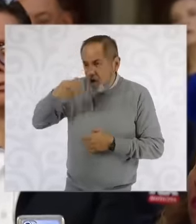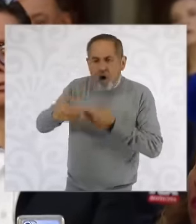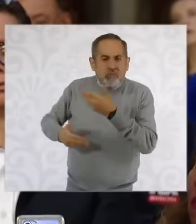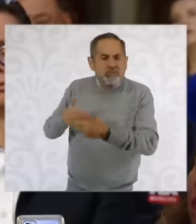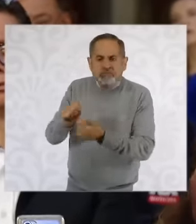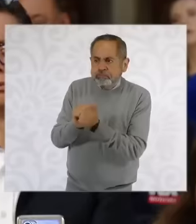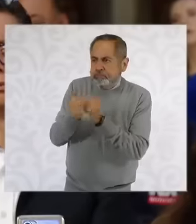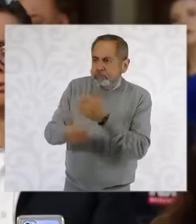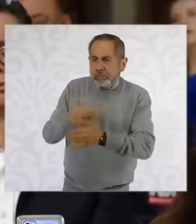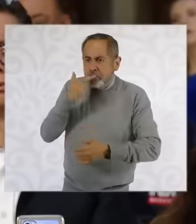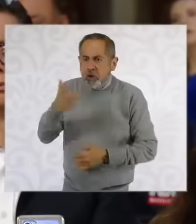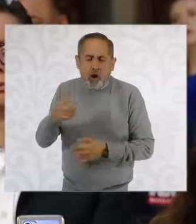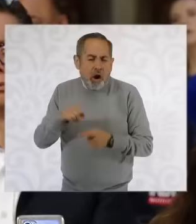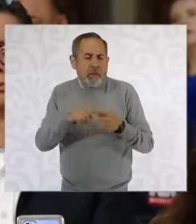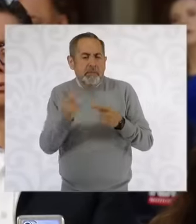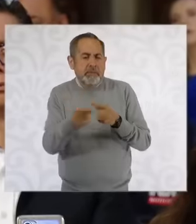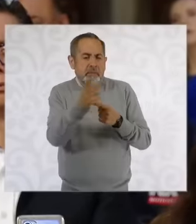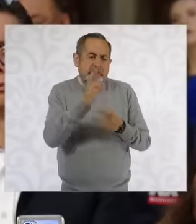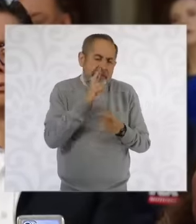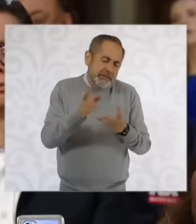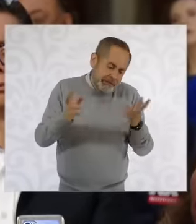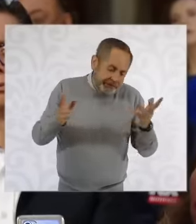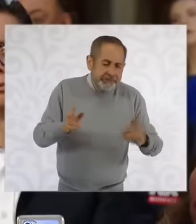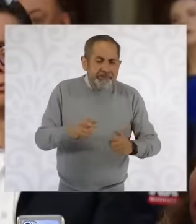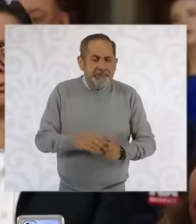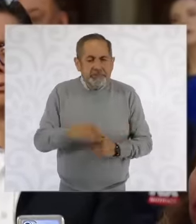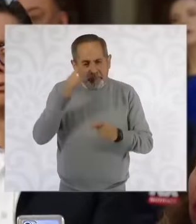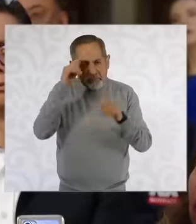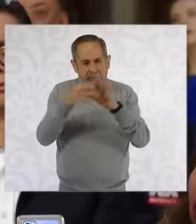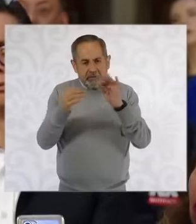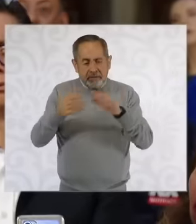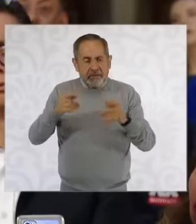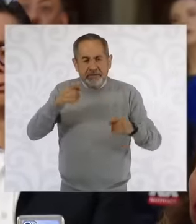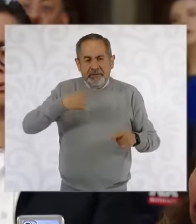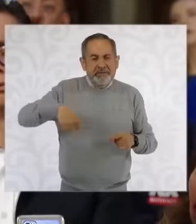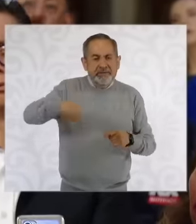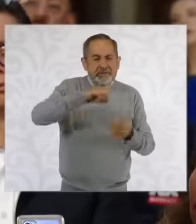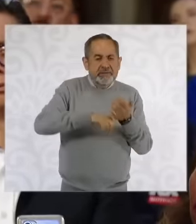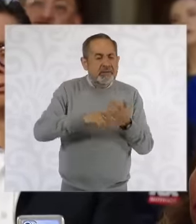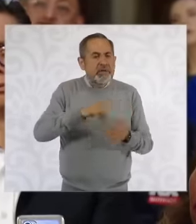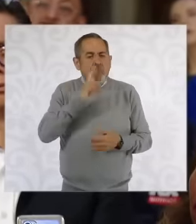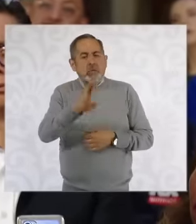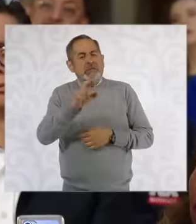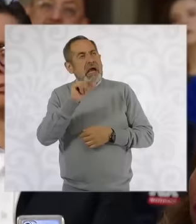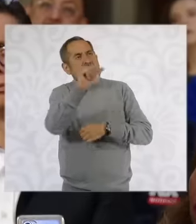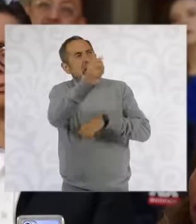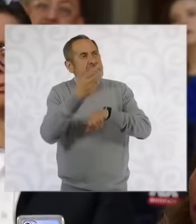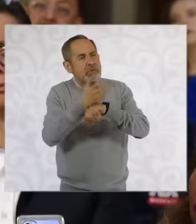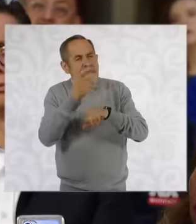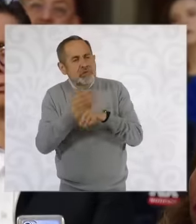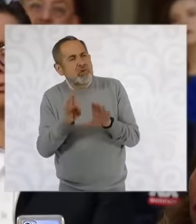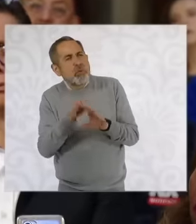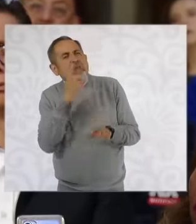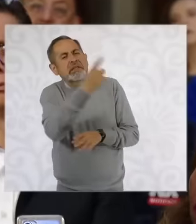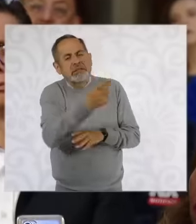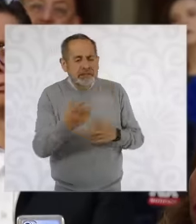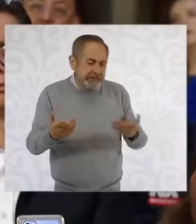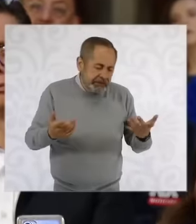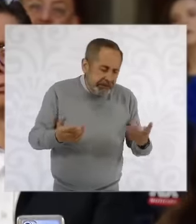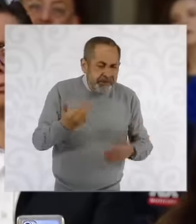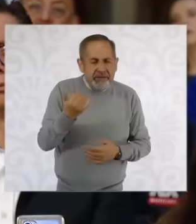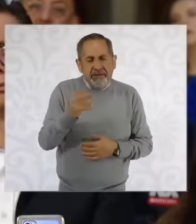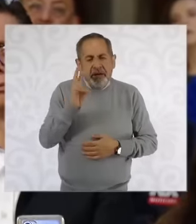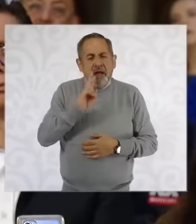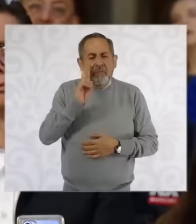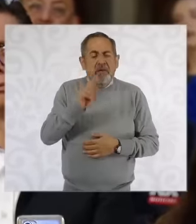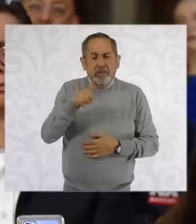would be the first question the response to the neighboring country and see if there are projects, more